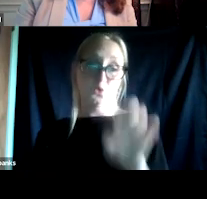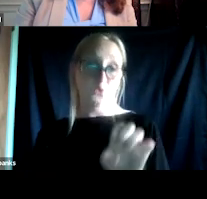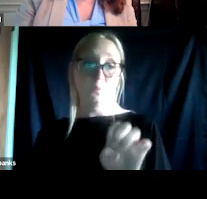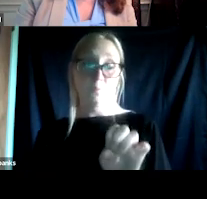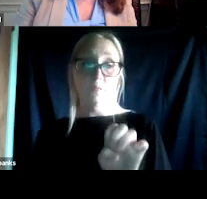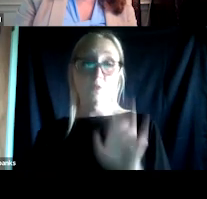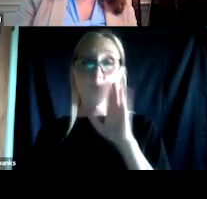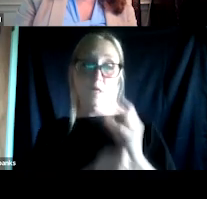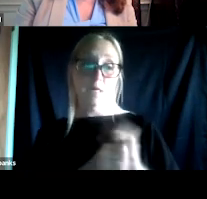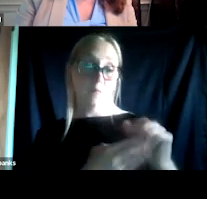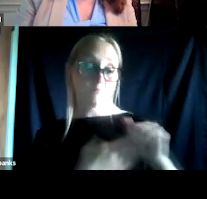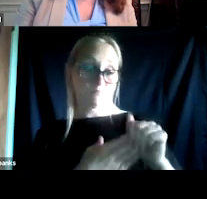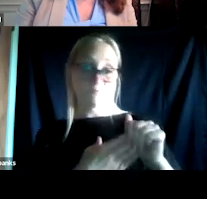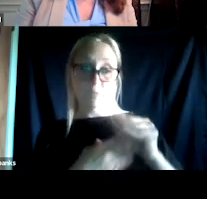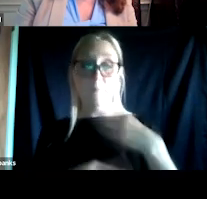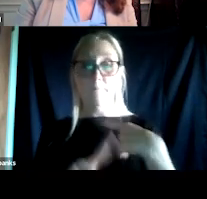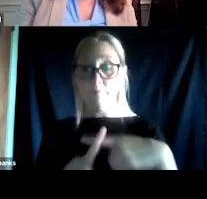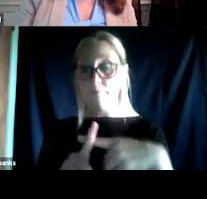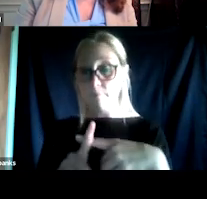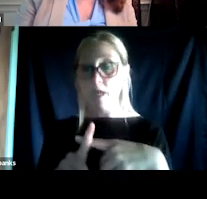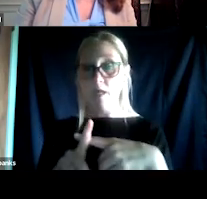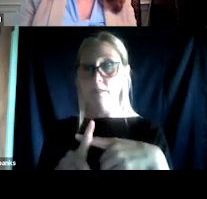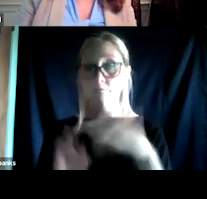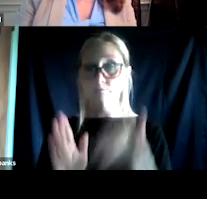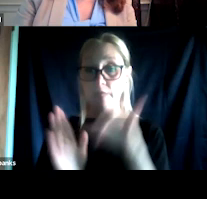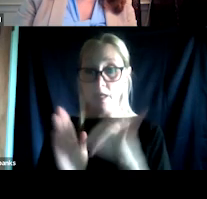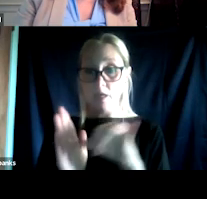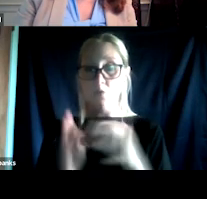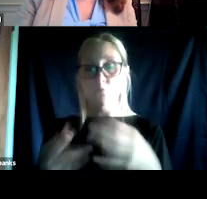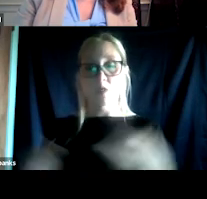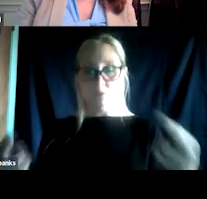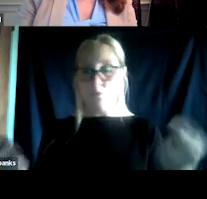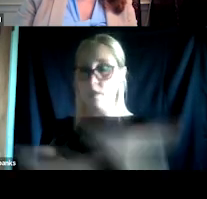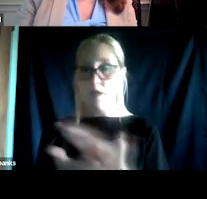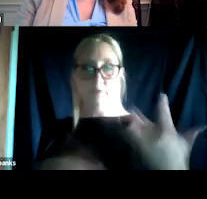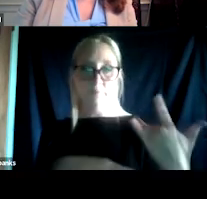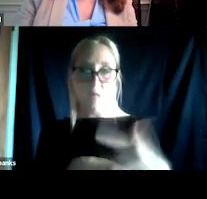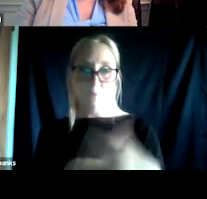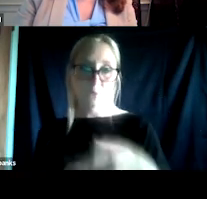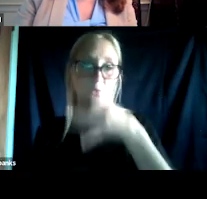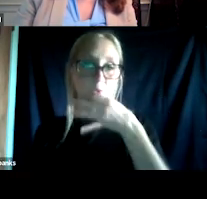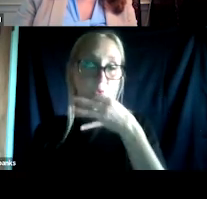and resources and all of this information. So just stay tuned for that.